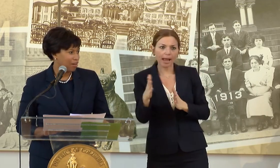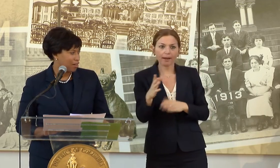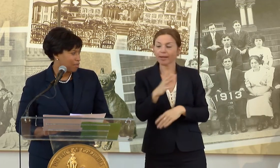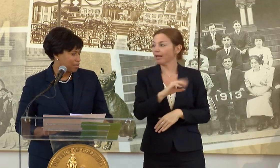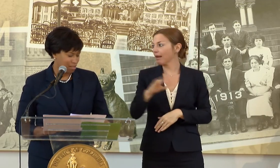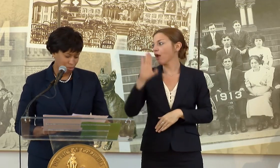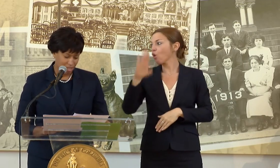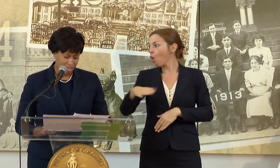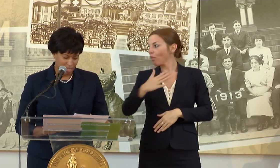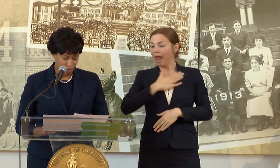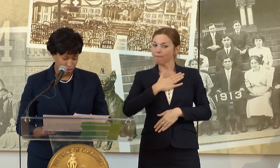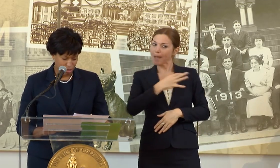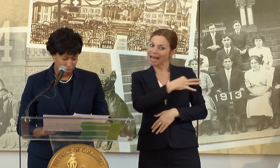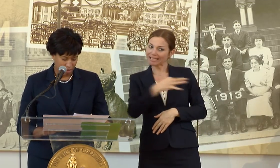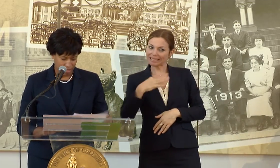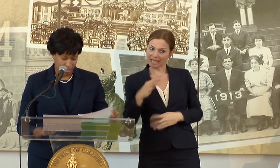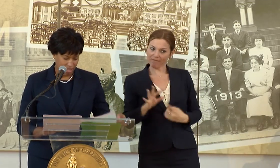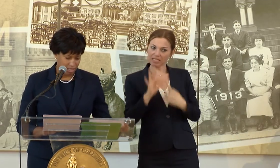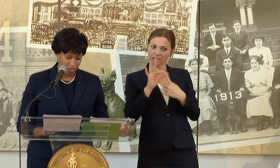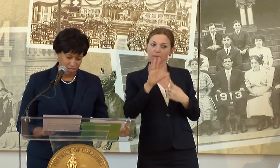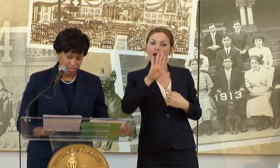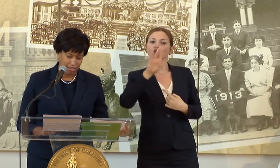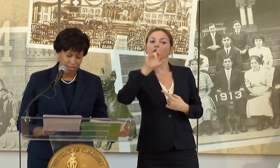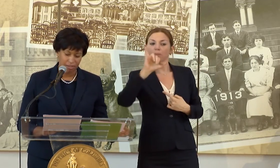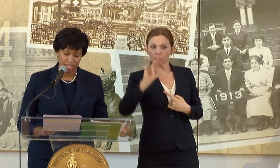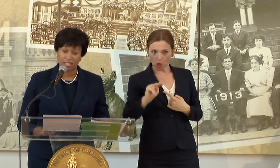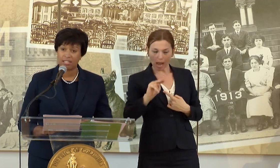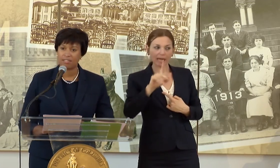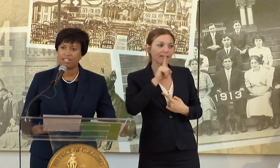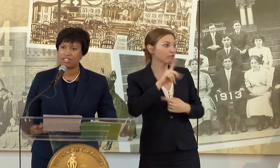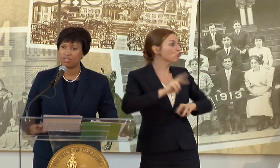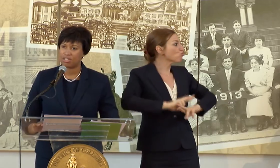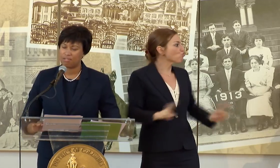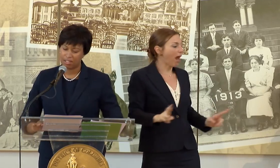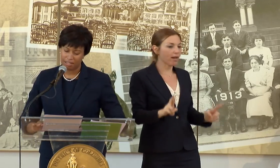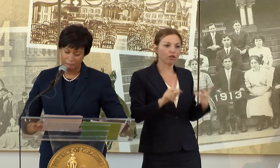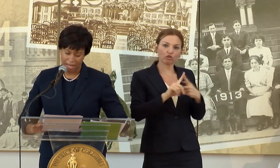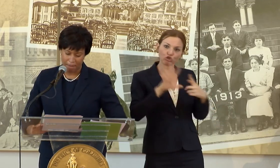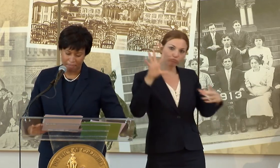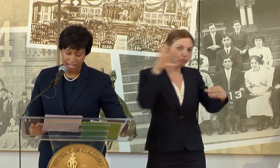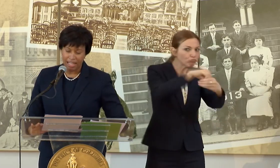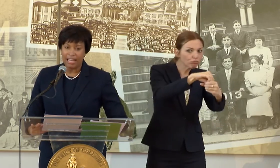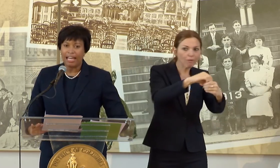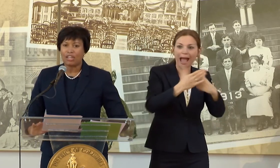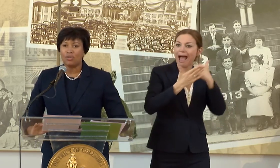OPEN ARMS SO WE CAN DO SOME BIG THINGS FOR THE RESIDENTS OF THE DISTRICT OF COLUMBIA.